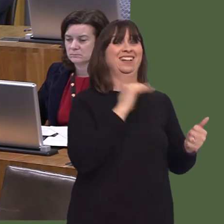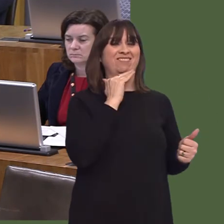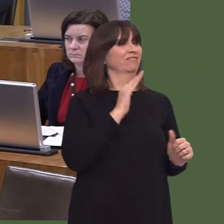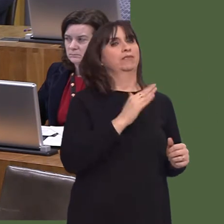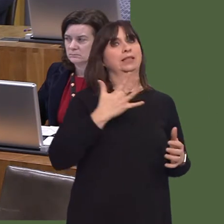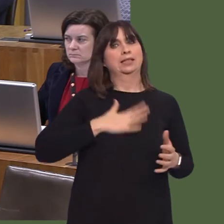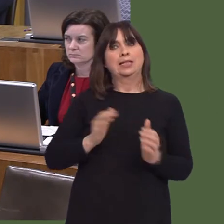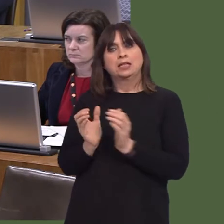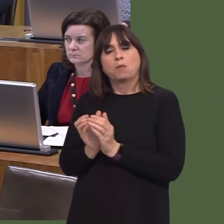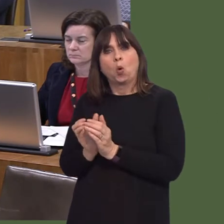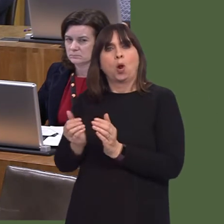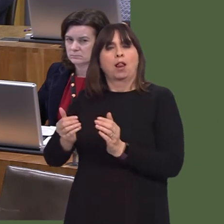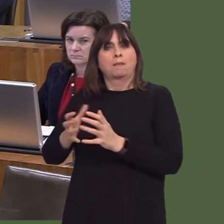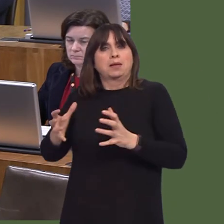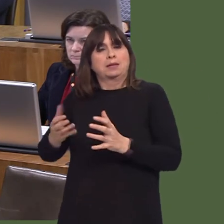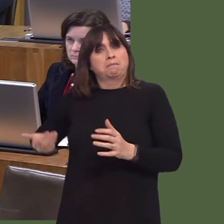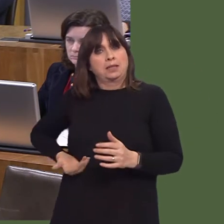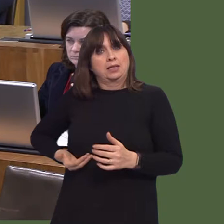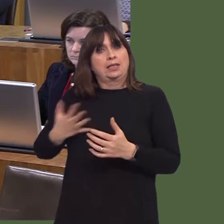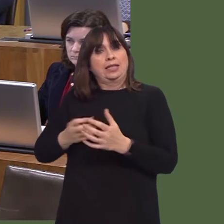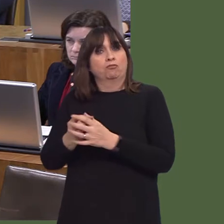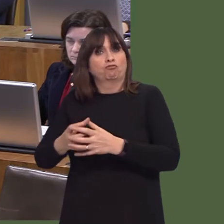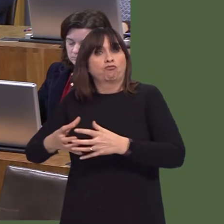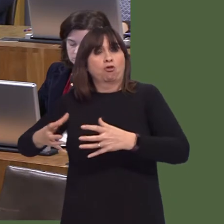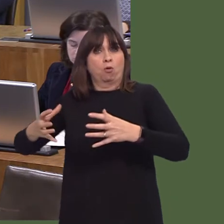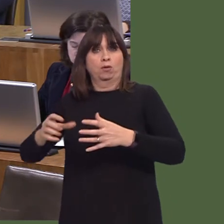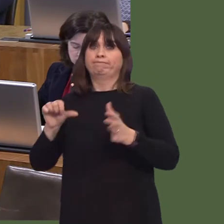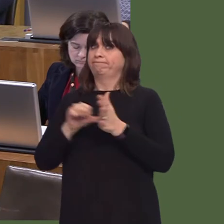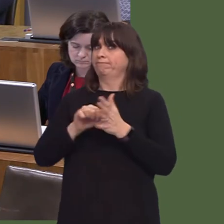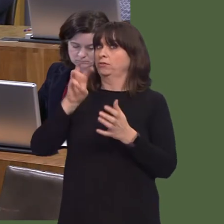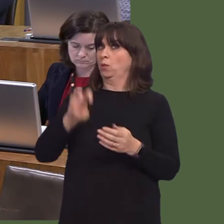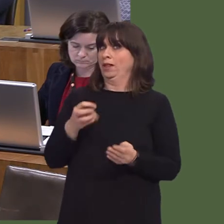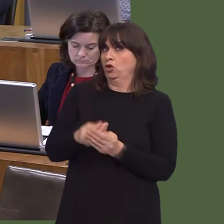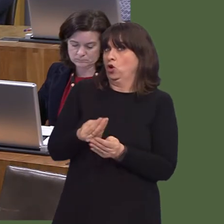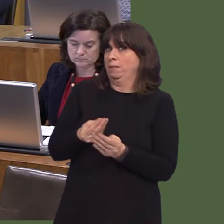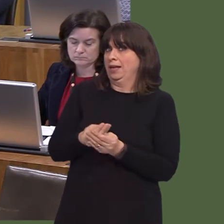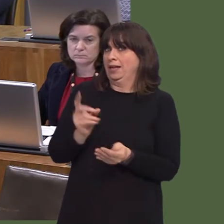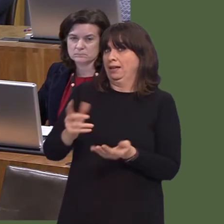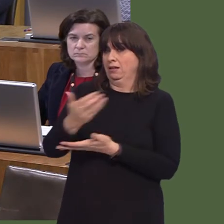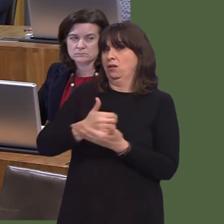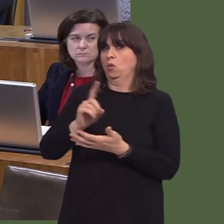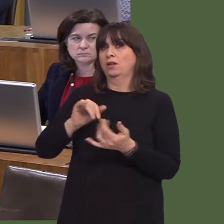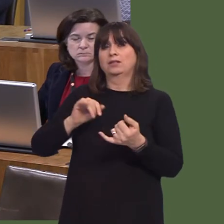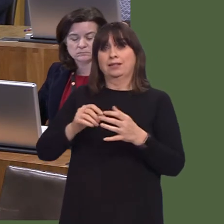unions there can lend a great deal of money when compared with the credit unions in Wales. People can get mortgages from credit unions there, for example.